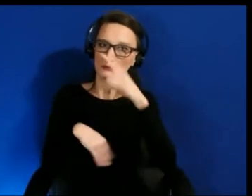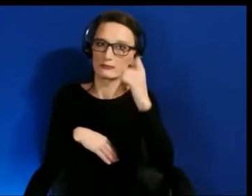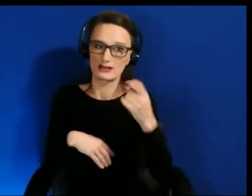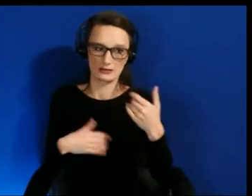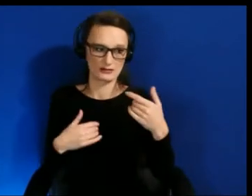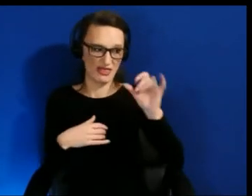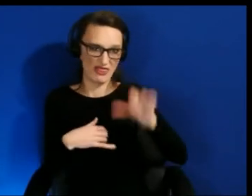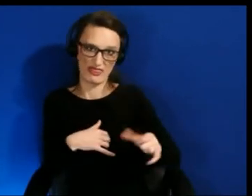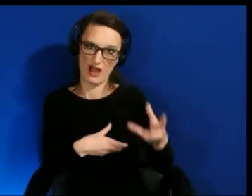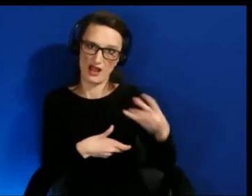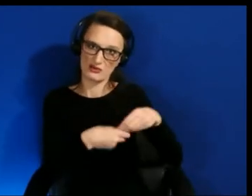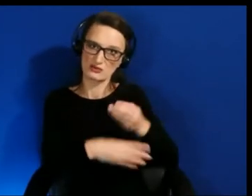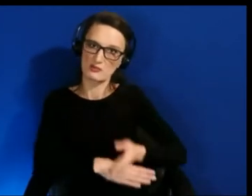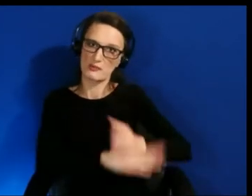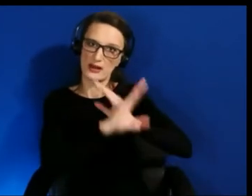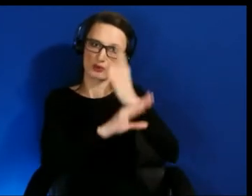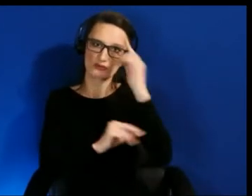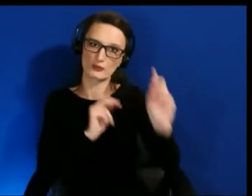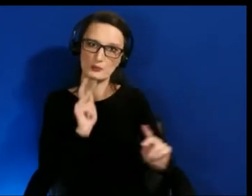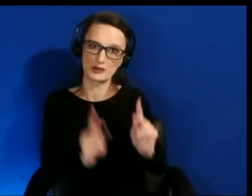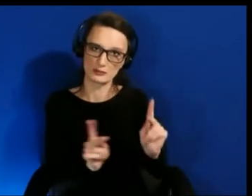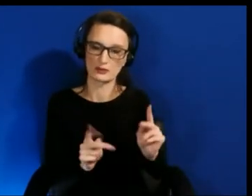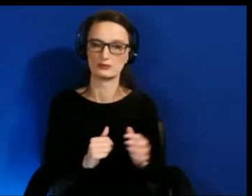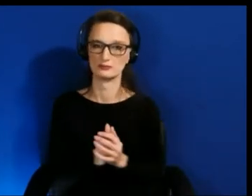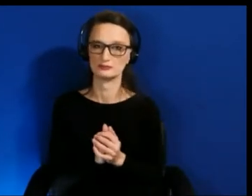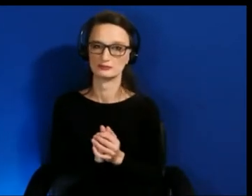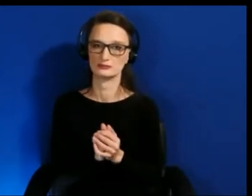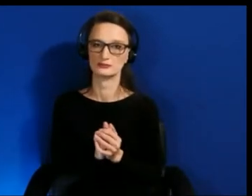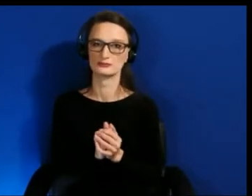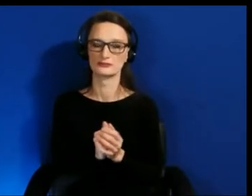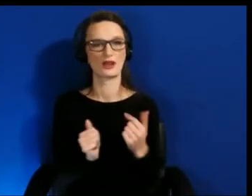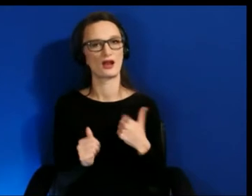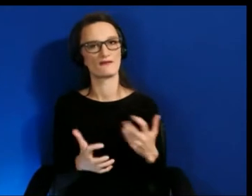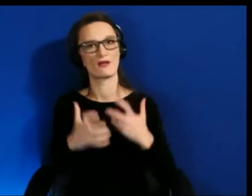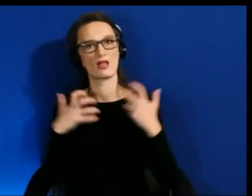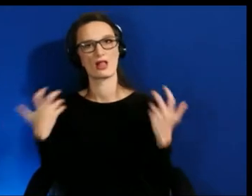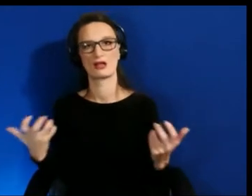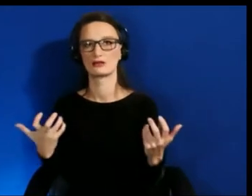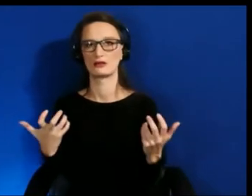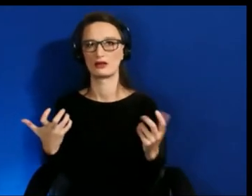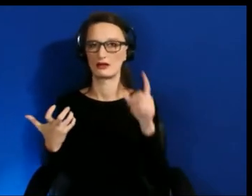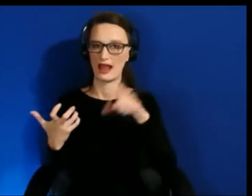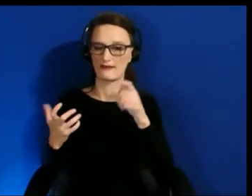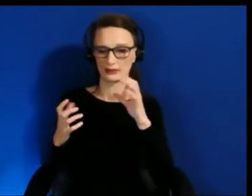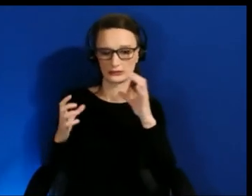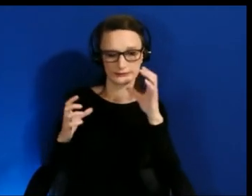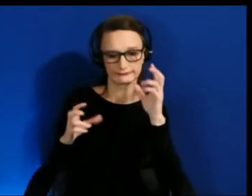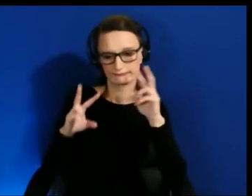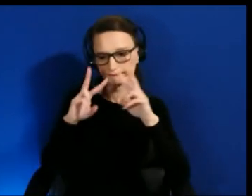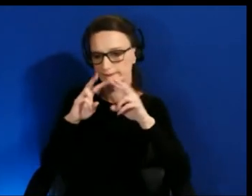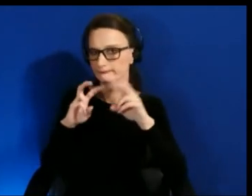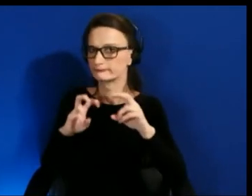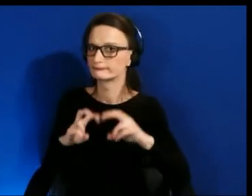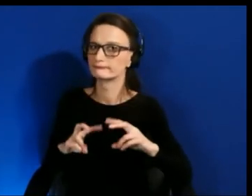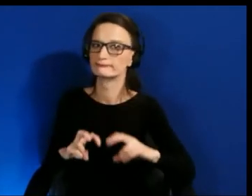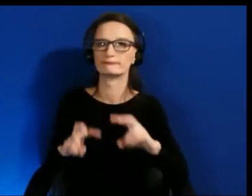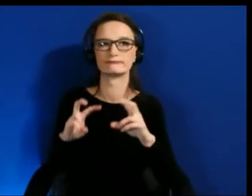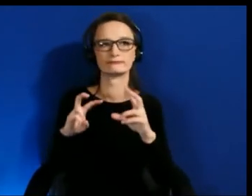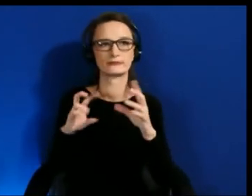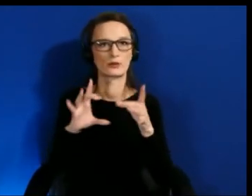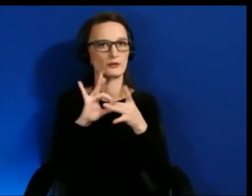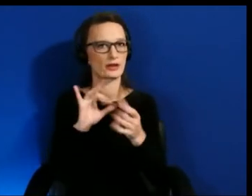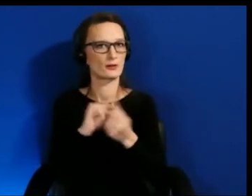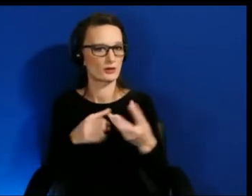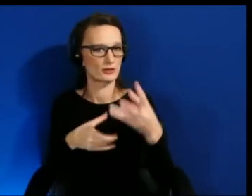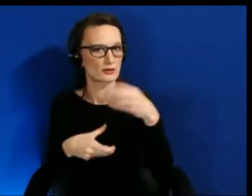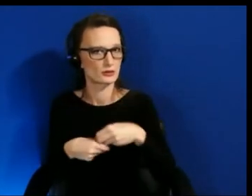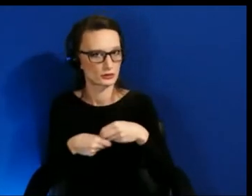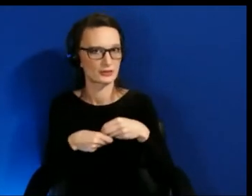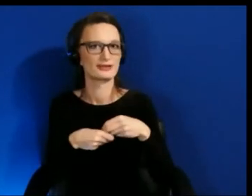So there is a lot to be explored in inclusion in the XR space and I'm really looking forward